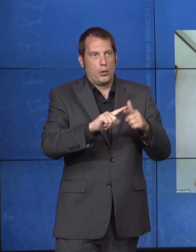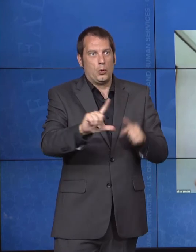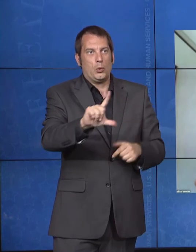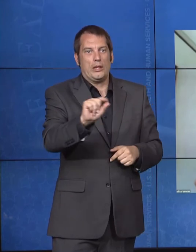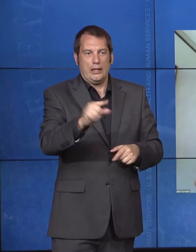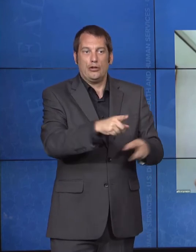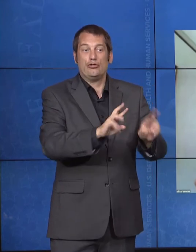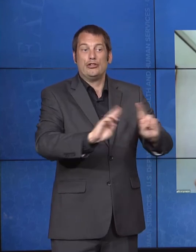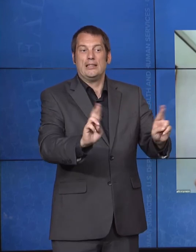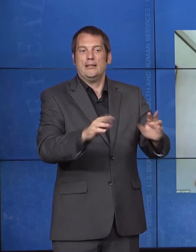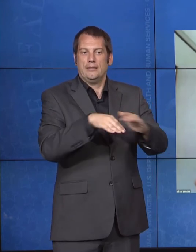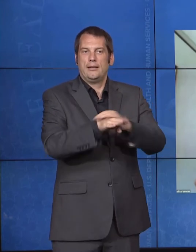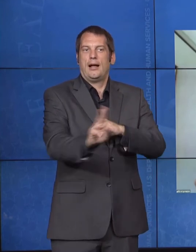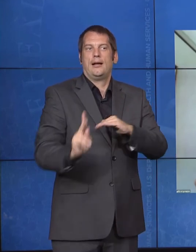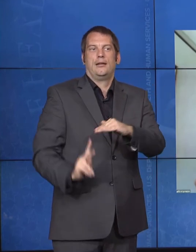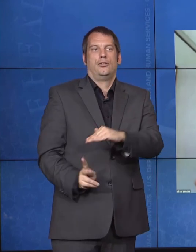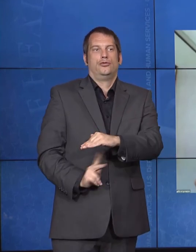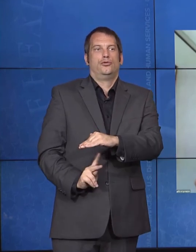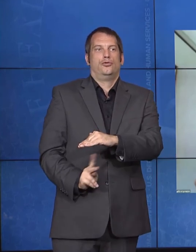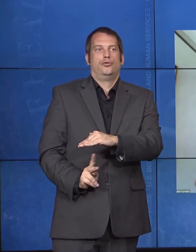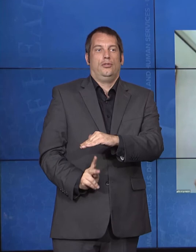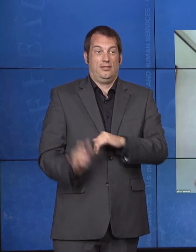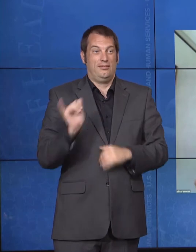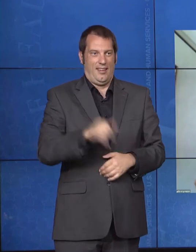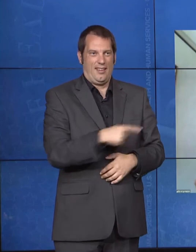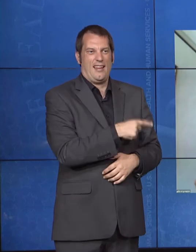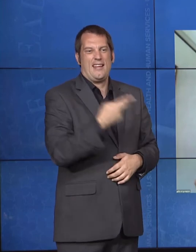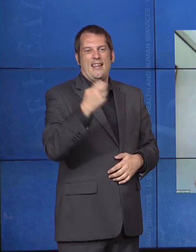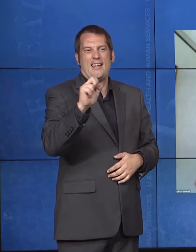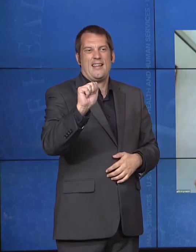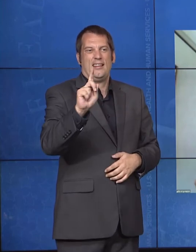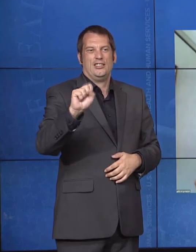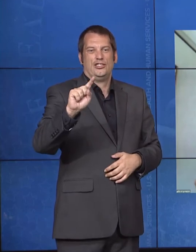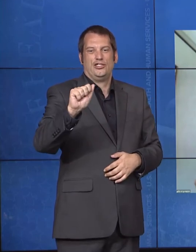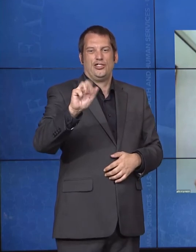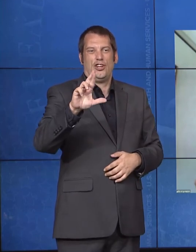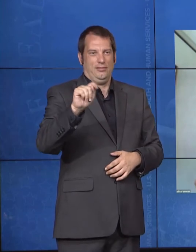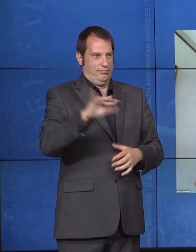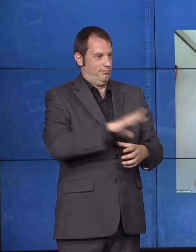So, we are -- we have not stopped anything that we've been doing, but we're doing it